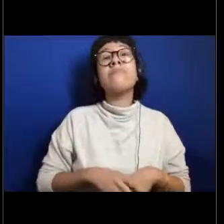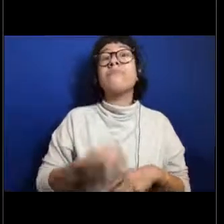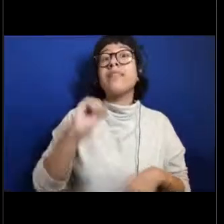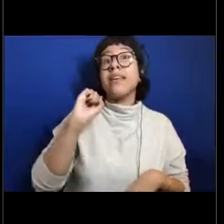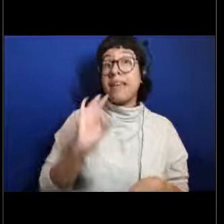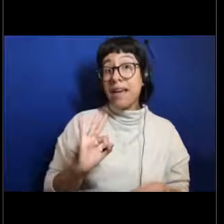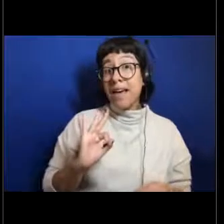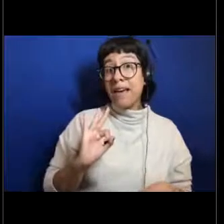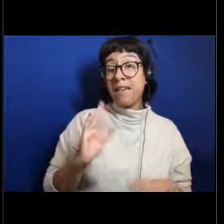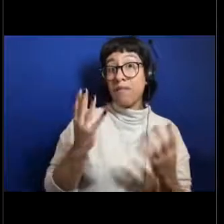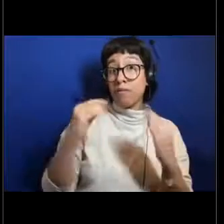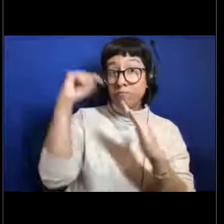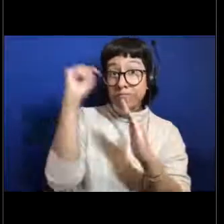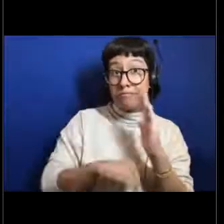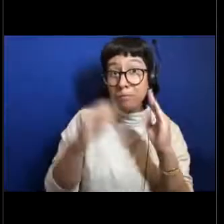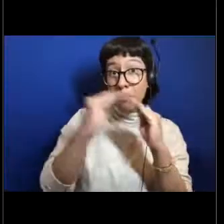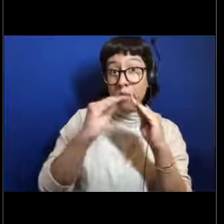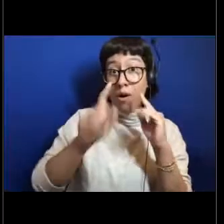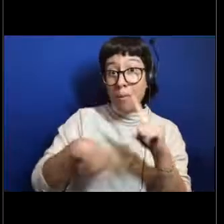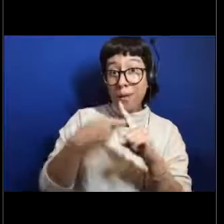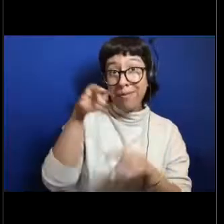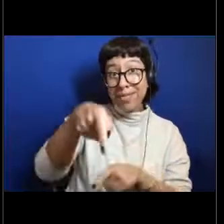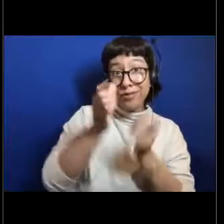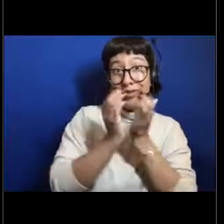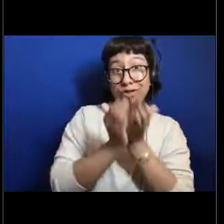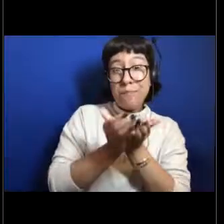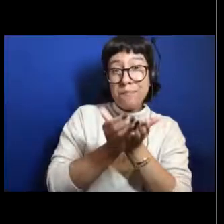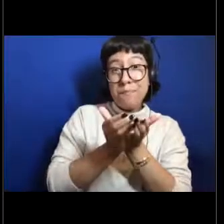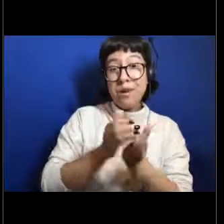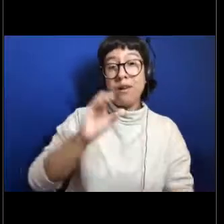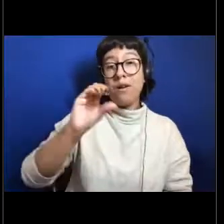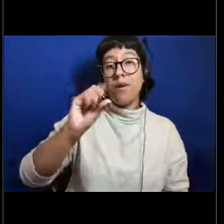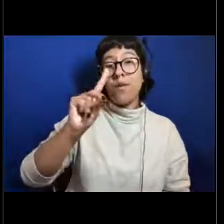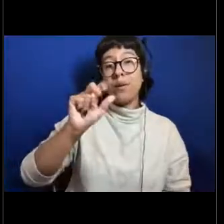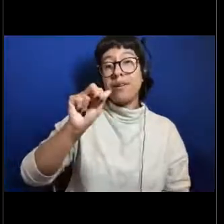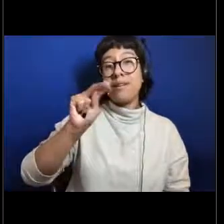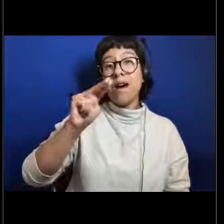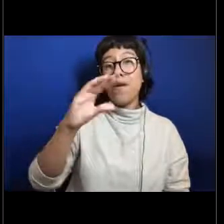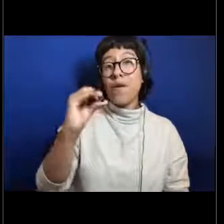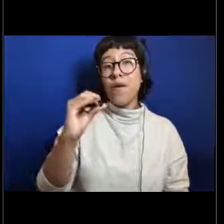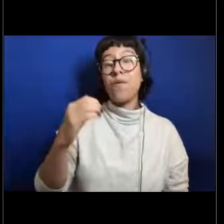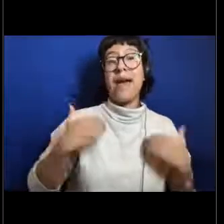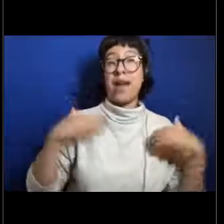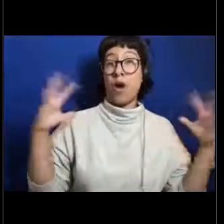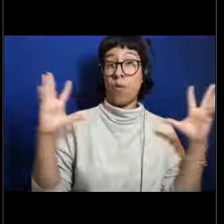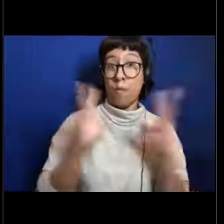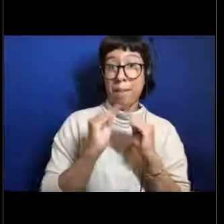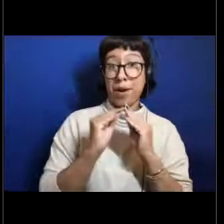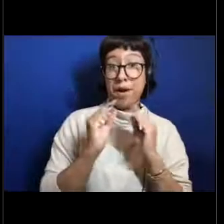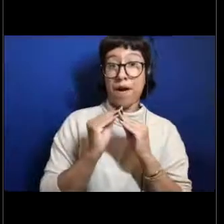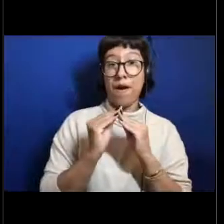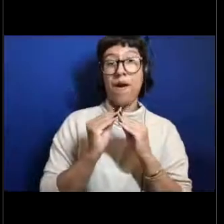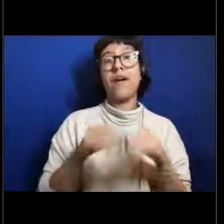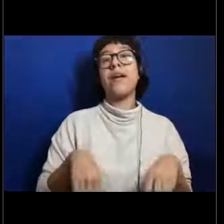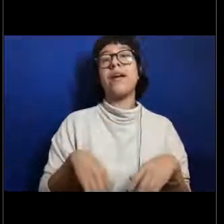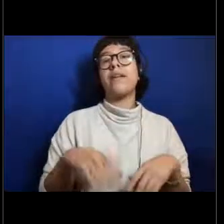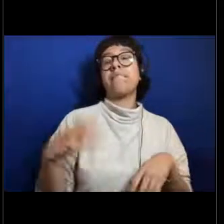in learning more about the Okeanos Explorer, there was a NOAA live webinar by Commander Little,